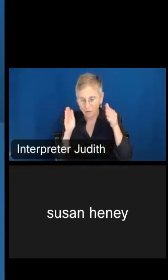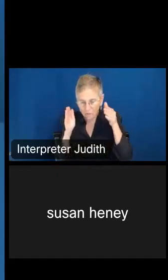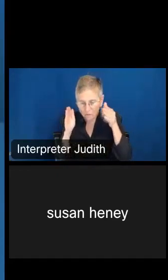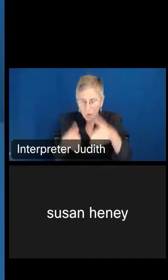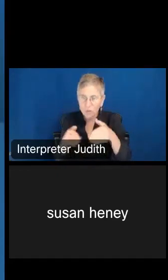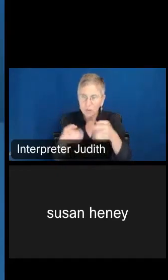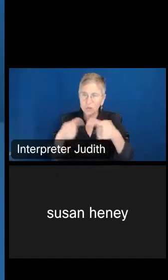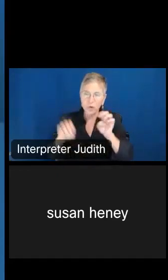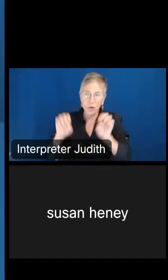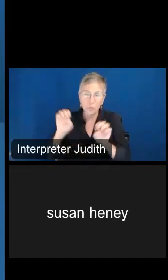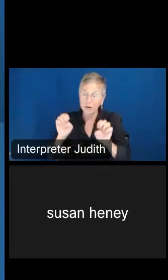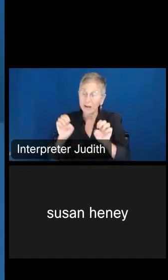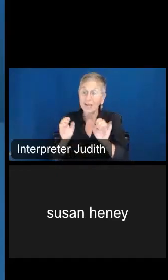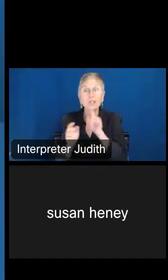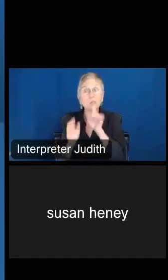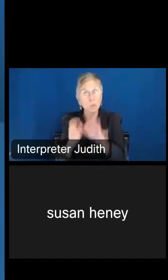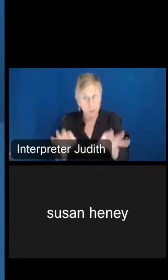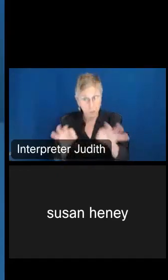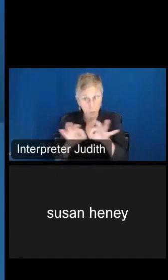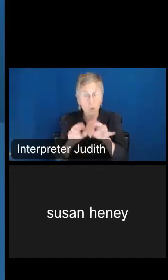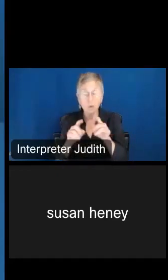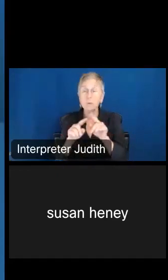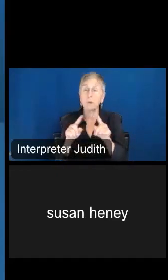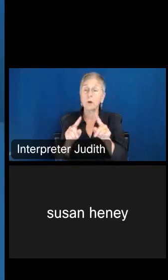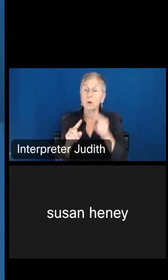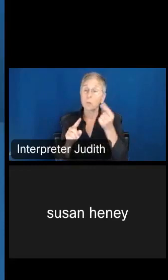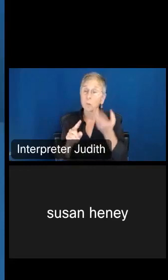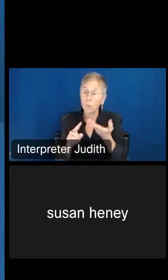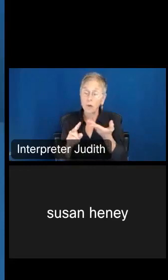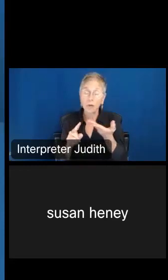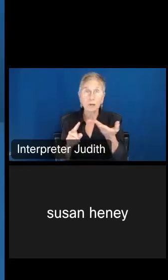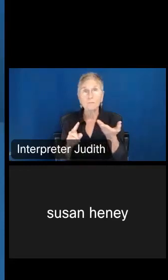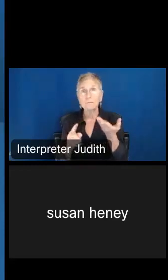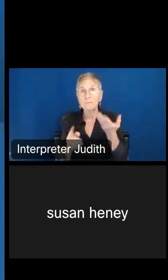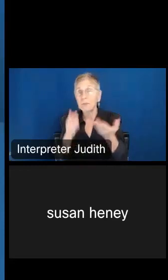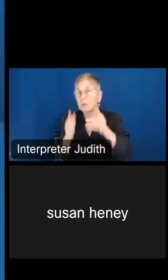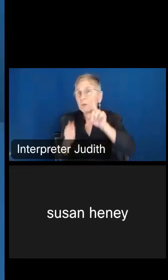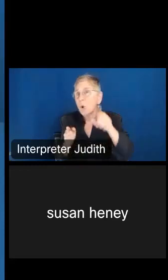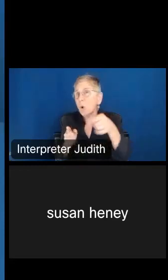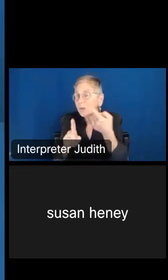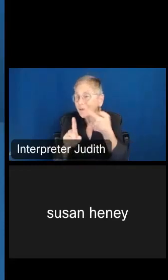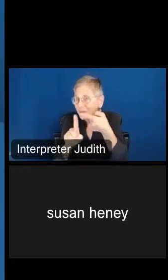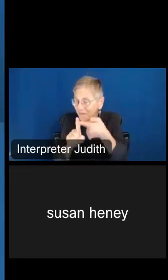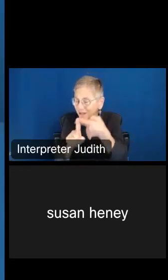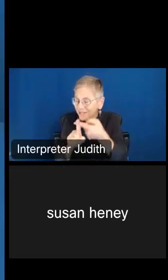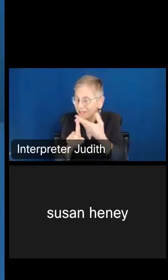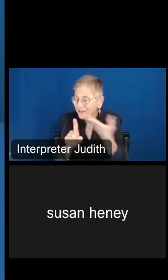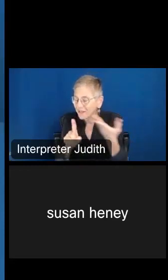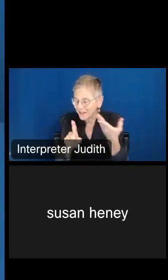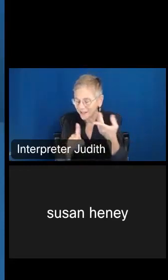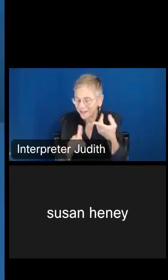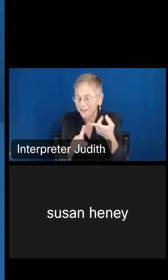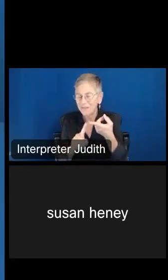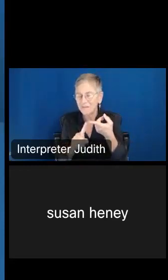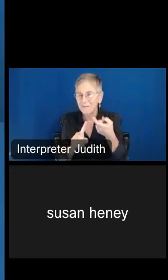is very important, but one of the maybe only positives that has come out of COVID has been